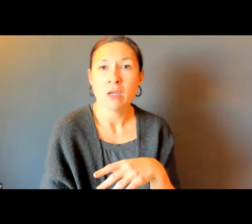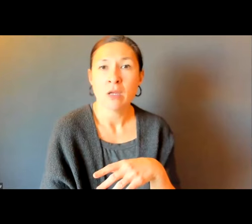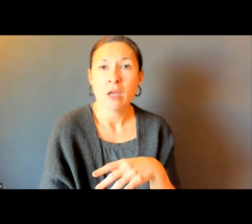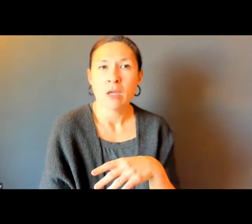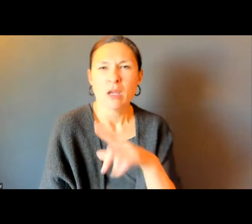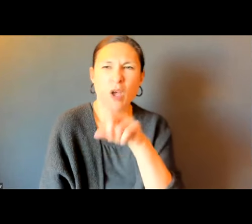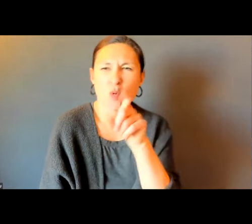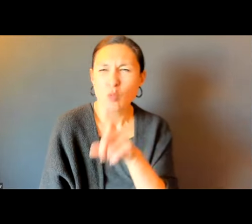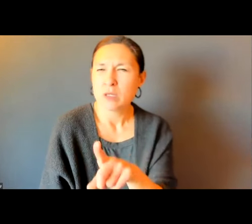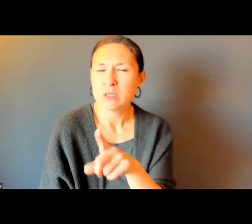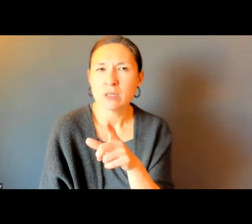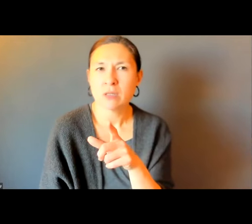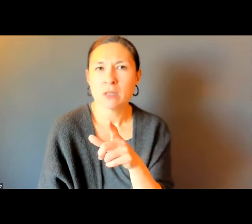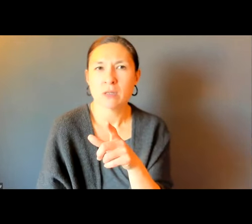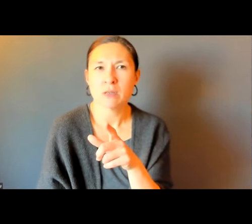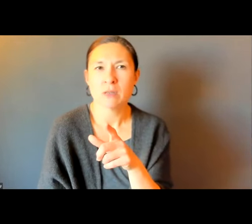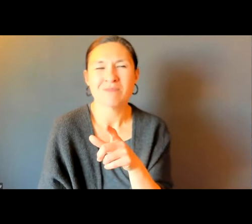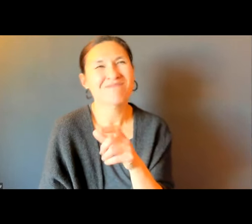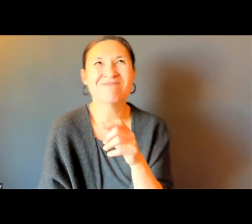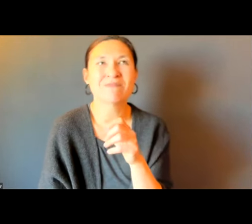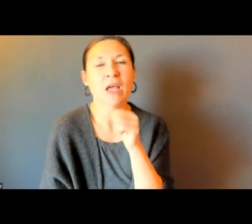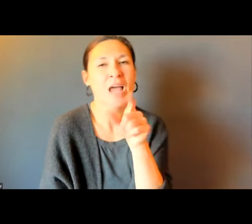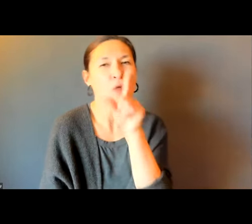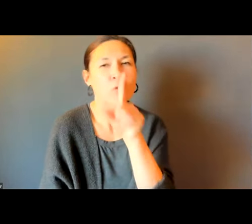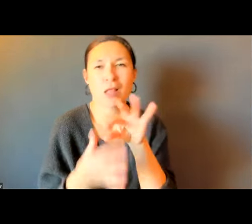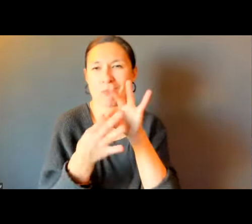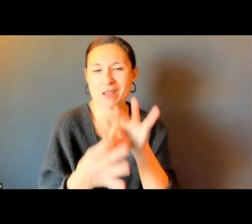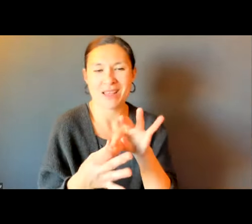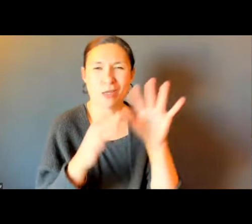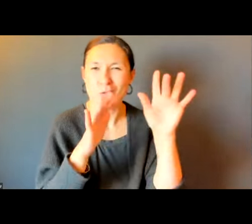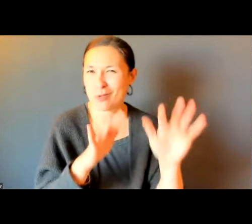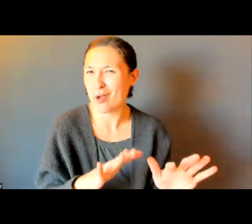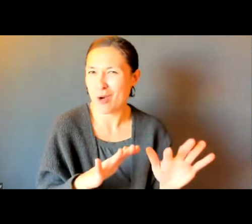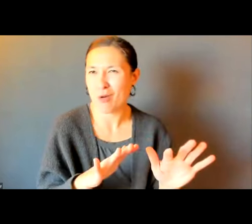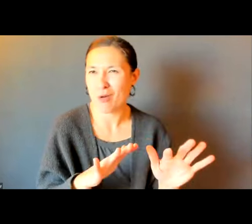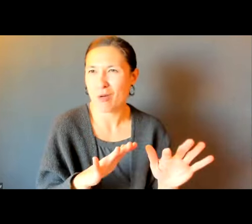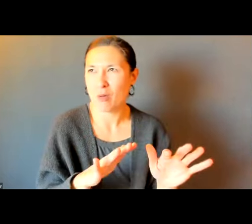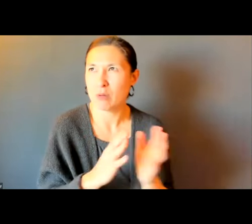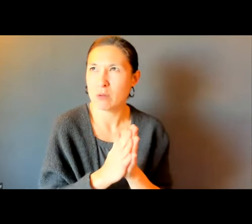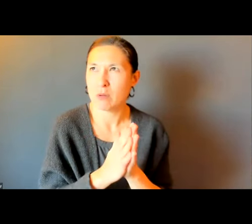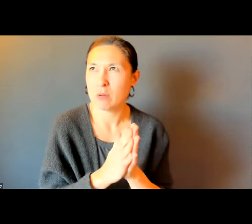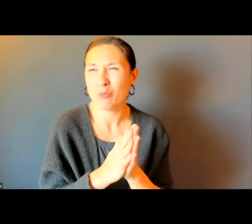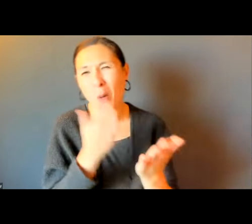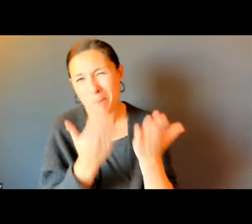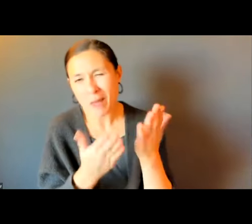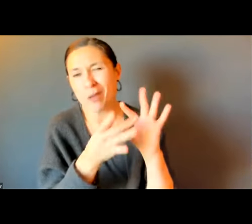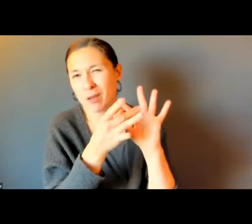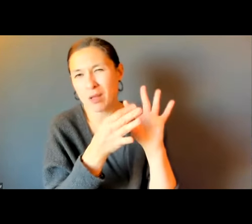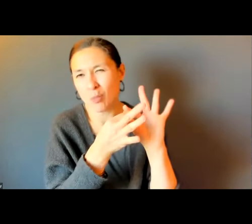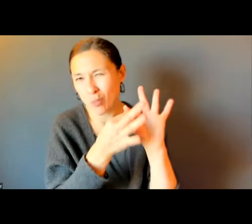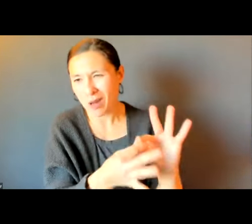TOM GILBERT AGAIN. R-TAG MEMBER AND NAMED PLAINTIFF. IT IS NOT IN RELATION TO SNOW